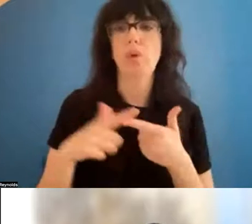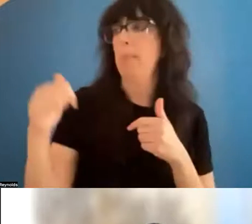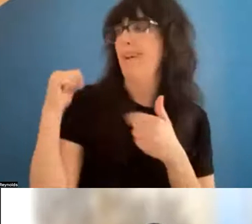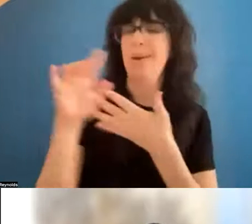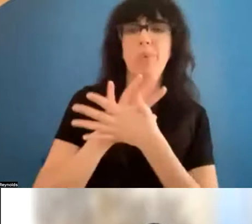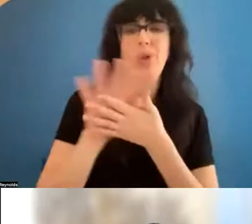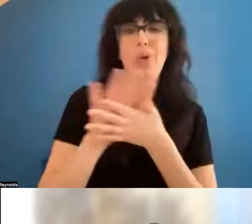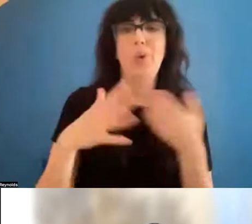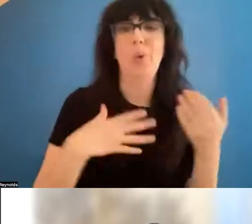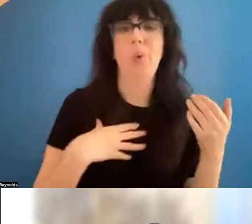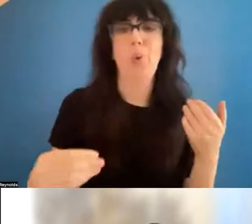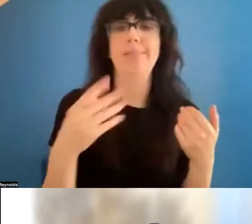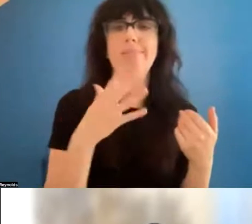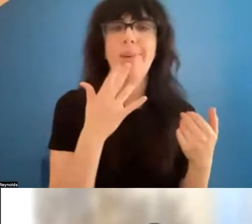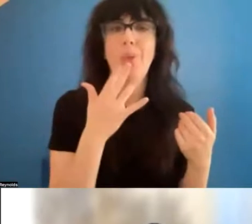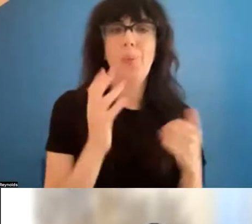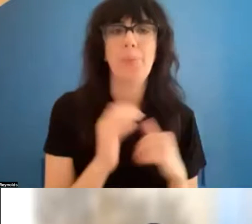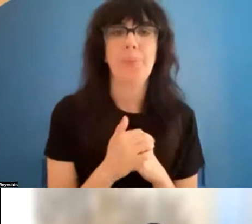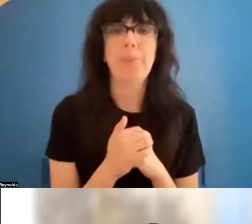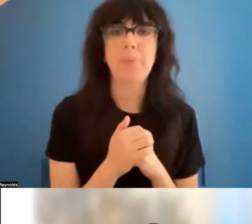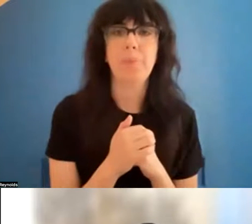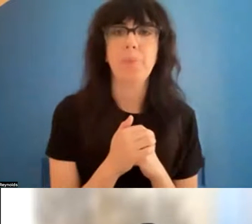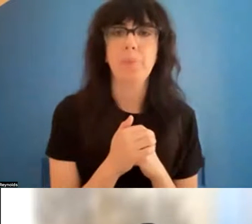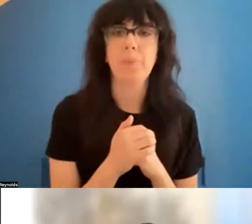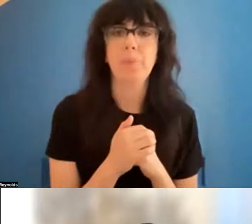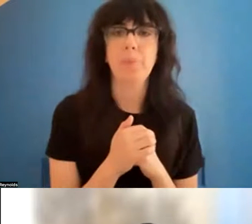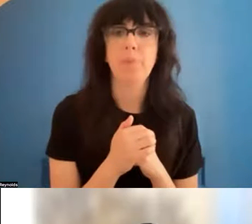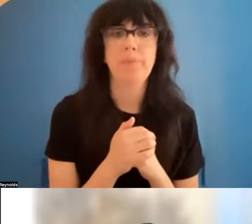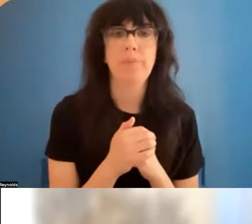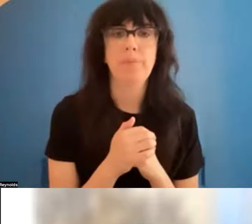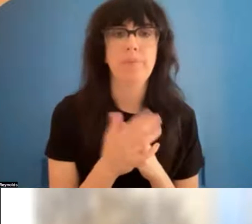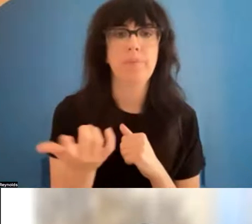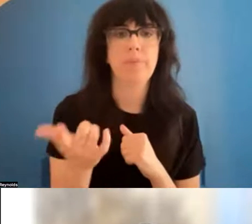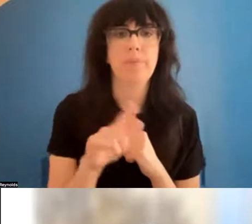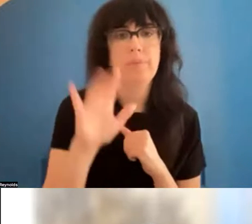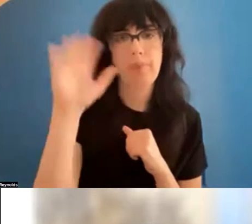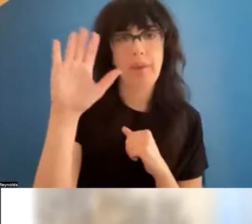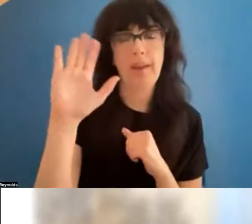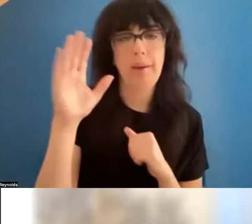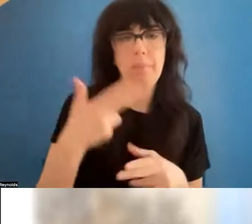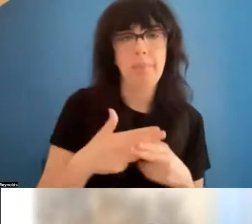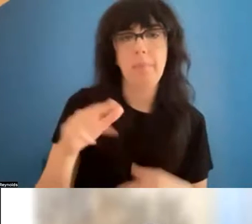shirt, my blurred background is white and cream colored. >> Muna Tseng: Hi